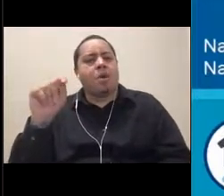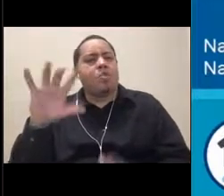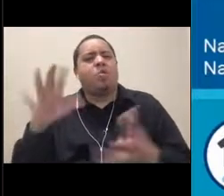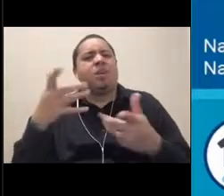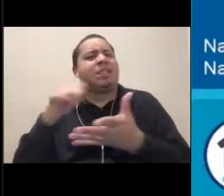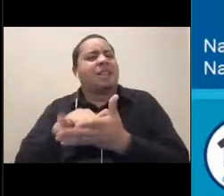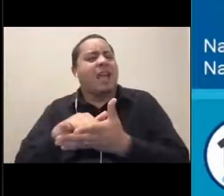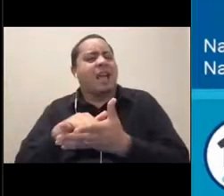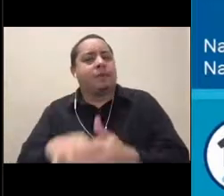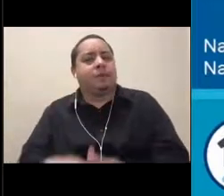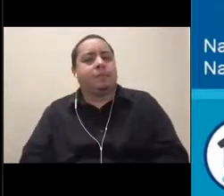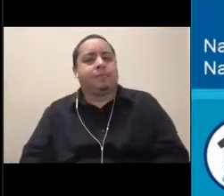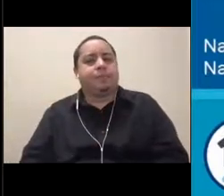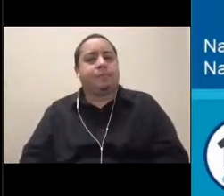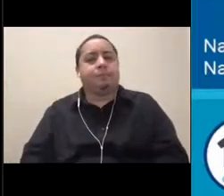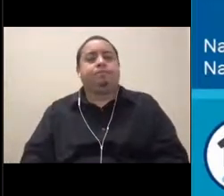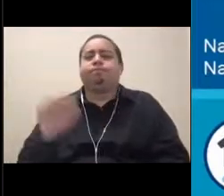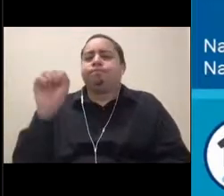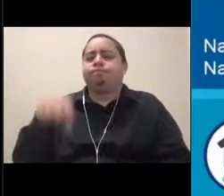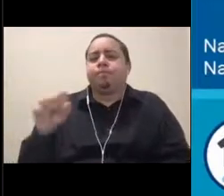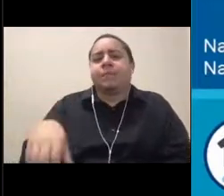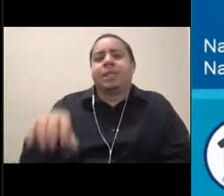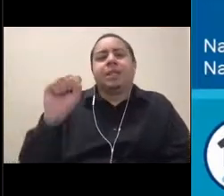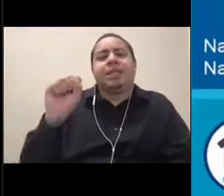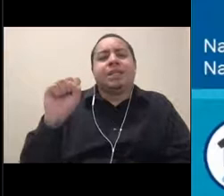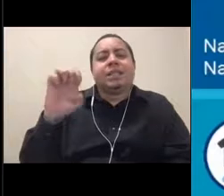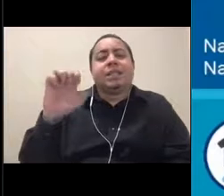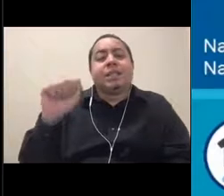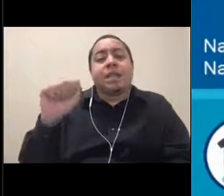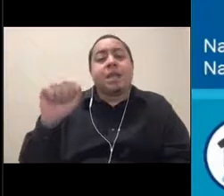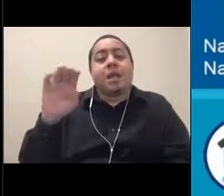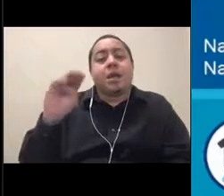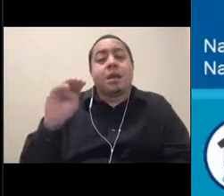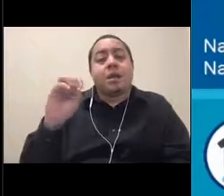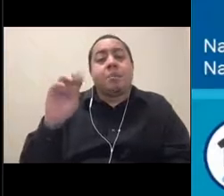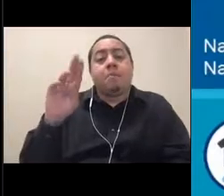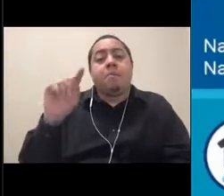A seamount is basically an underwater mountain.